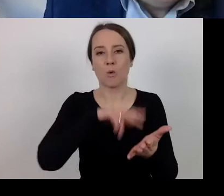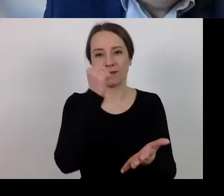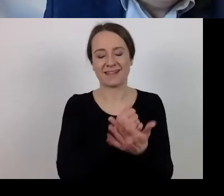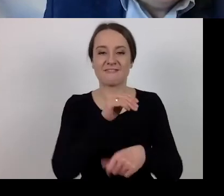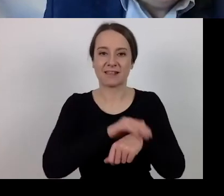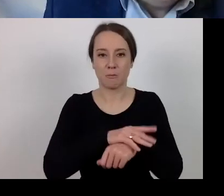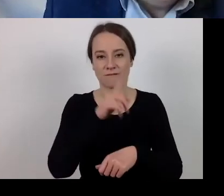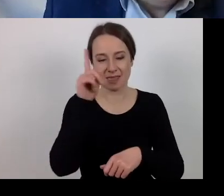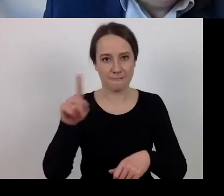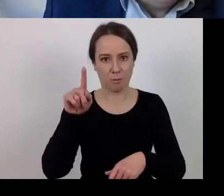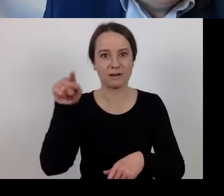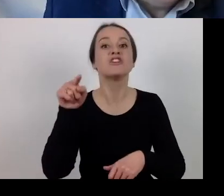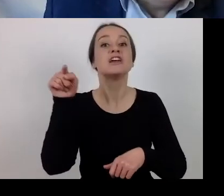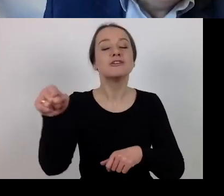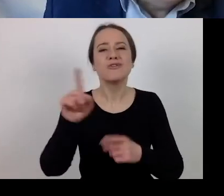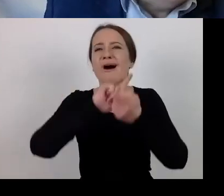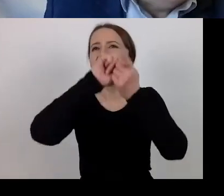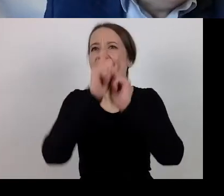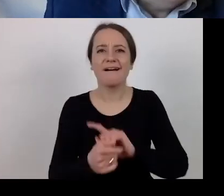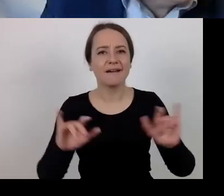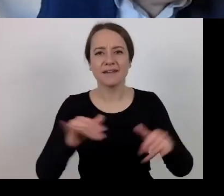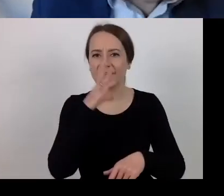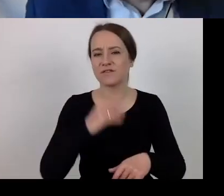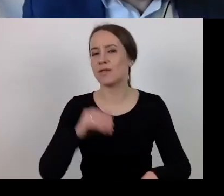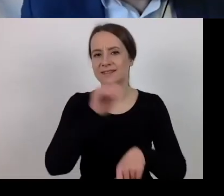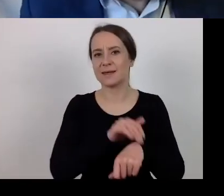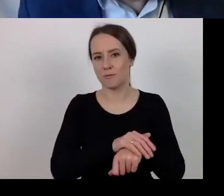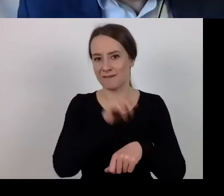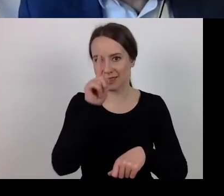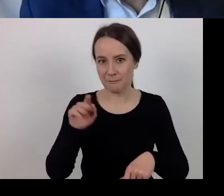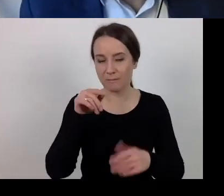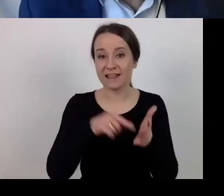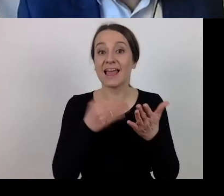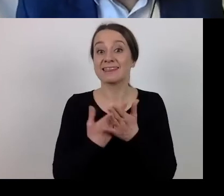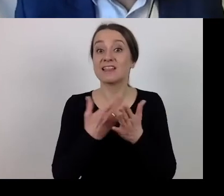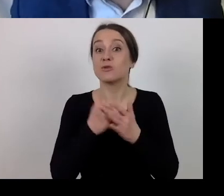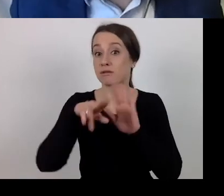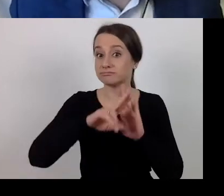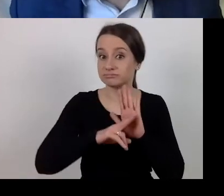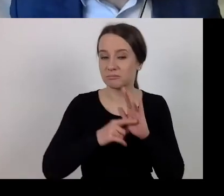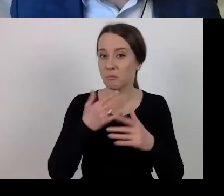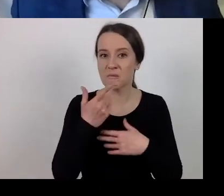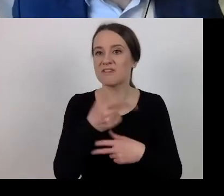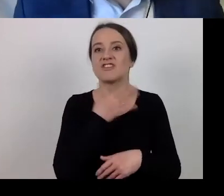which will radically change public procurement. The guidelines for non-application of public procurement law